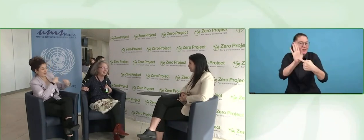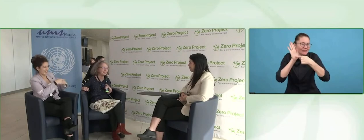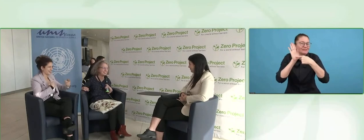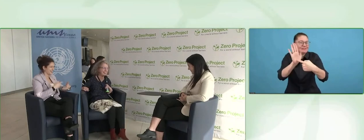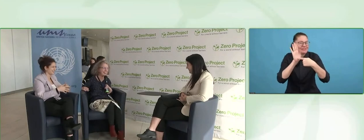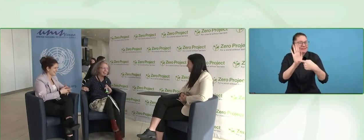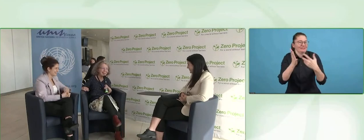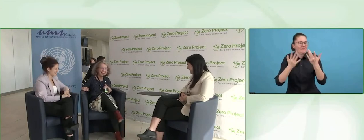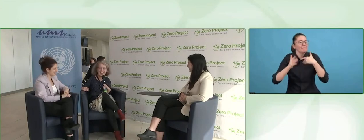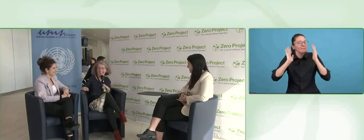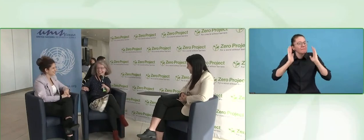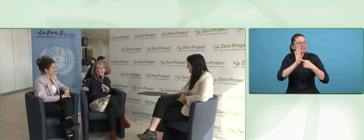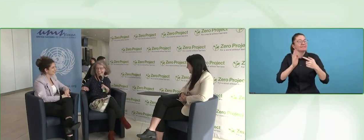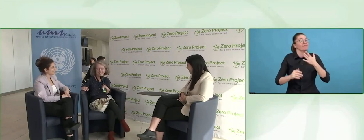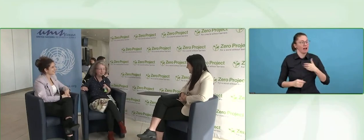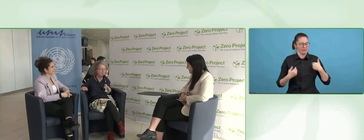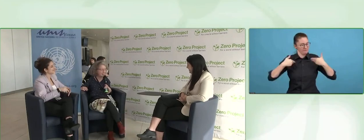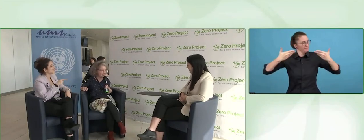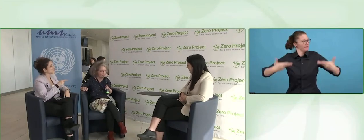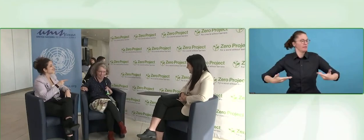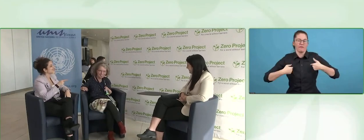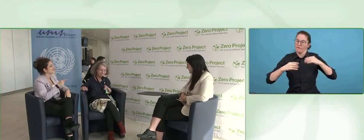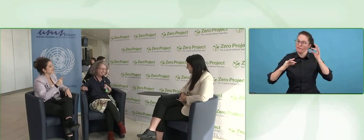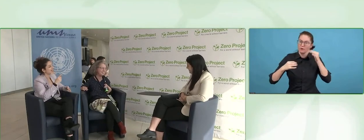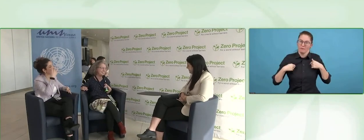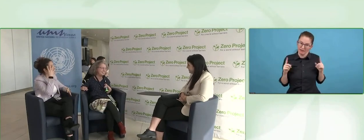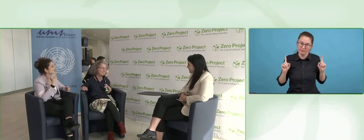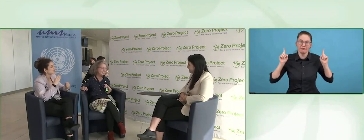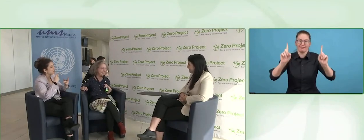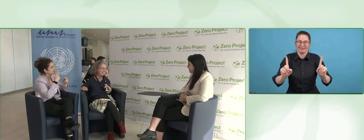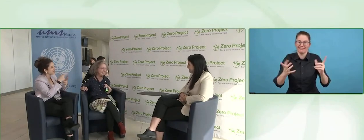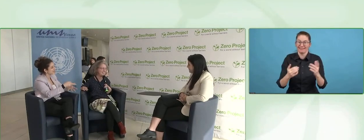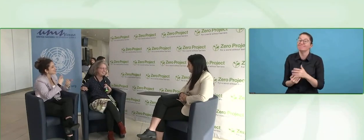I would say. It was a pleasure to talk to you. Thank you.